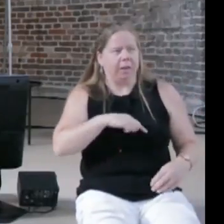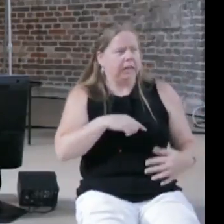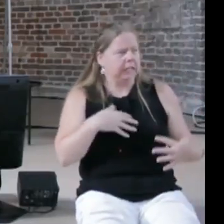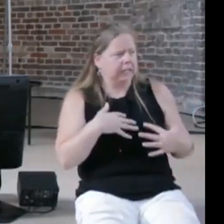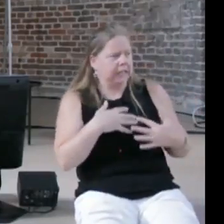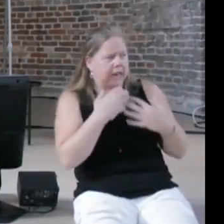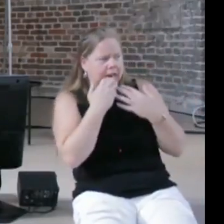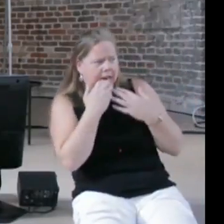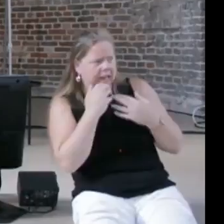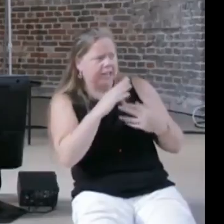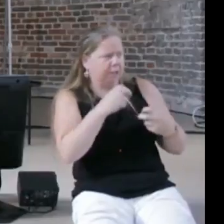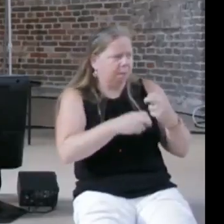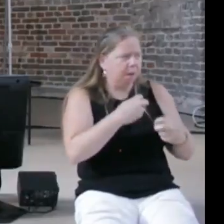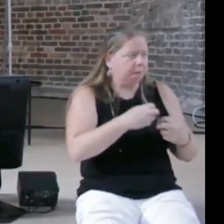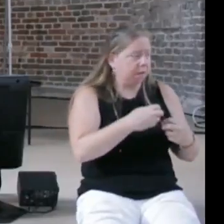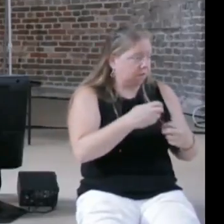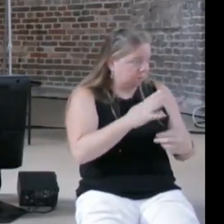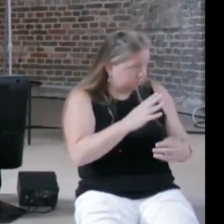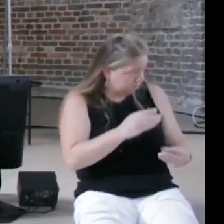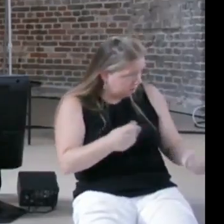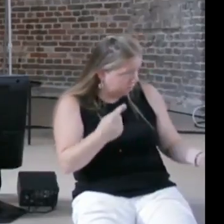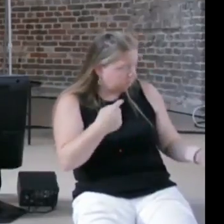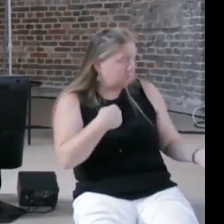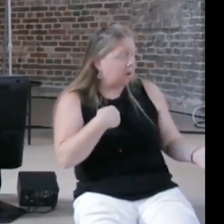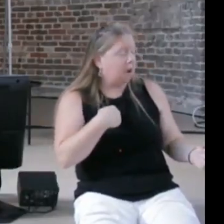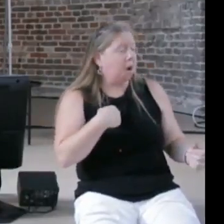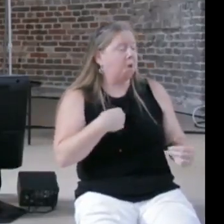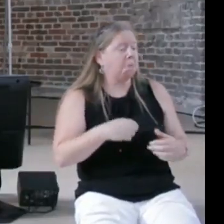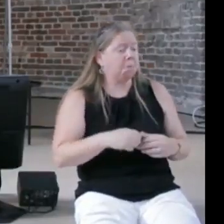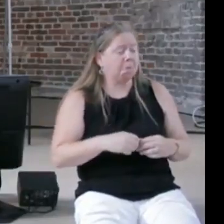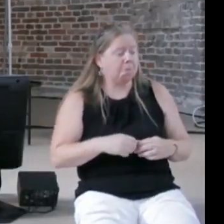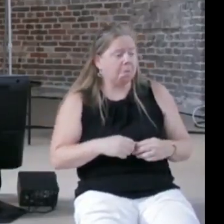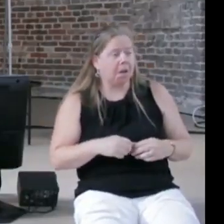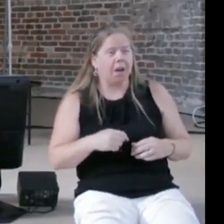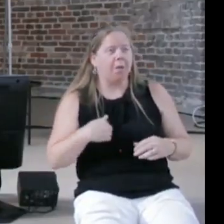to solve for us then we are of course very susceptible to these kinds of promises and